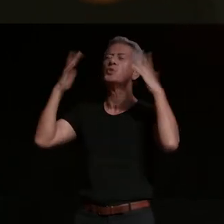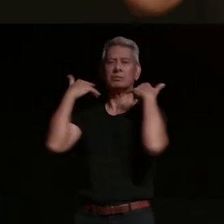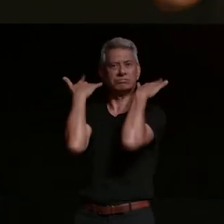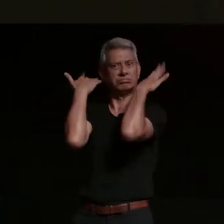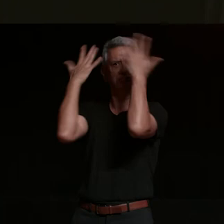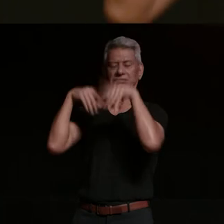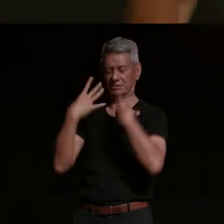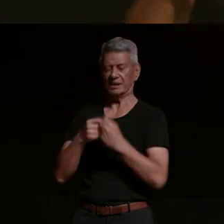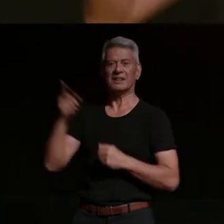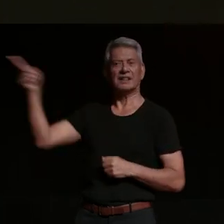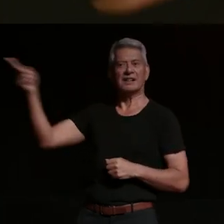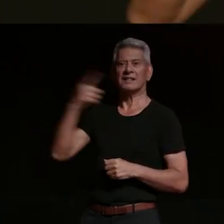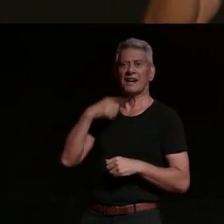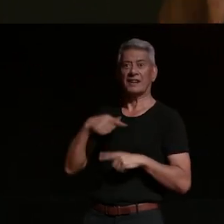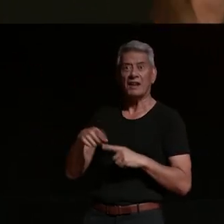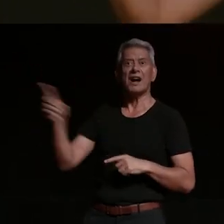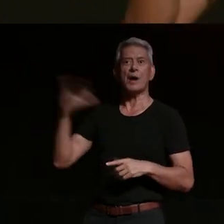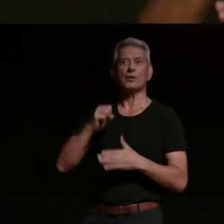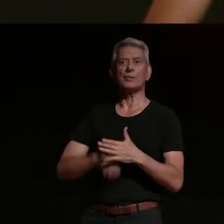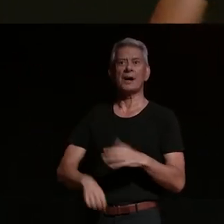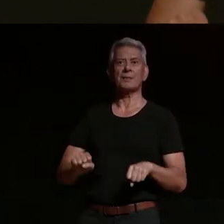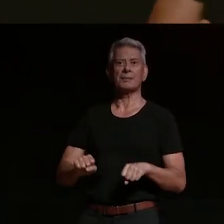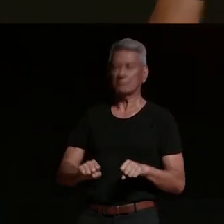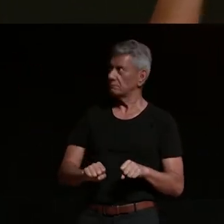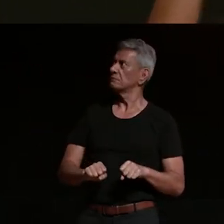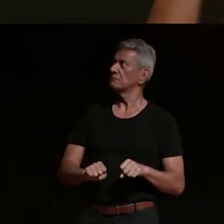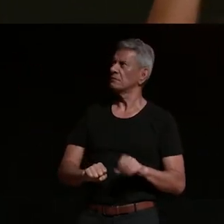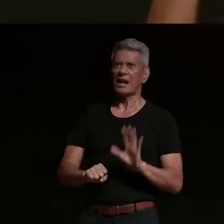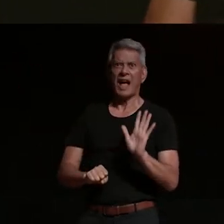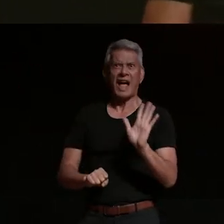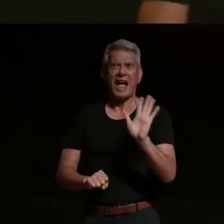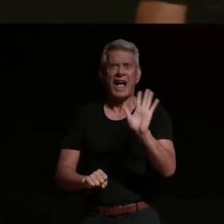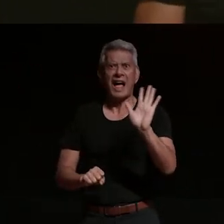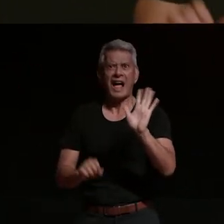the moment my dad said i'm gonna get a motorcycle and i was like this is not the way it should go